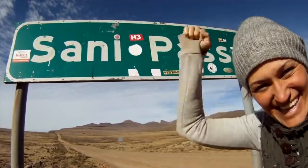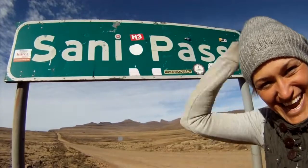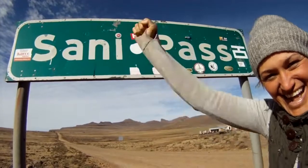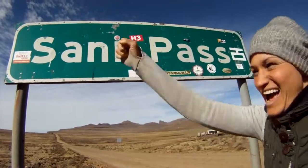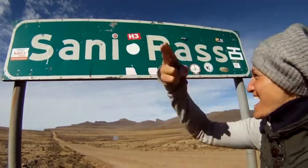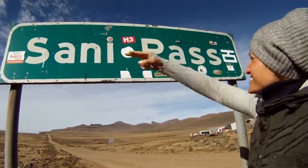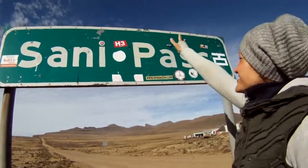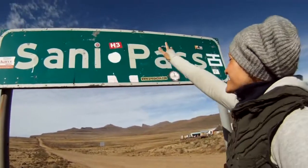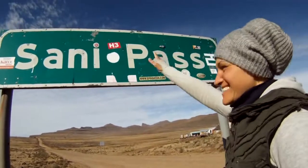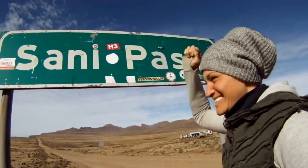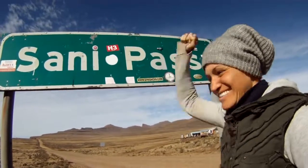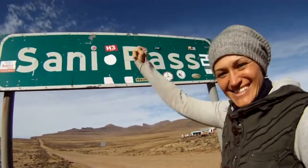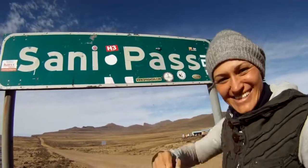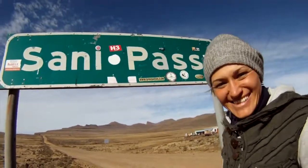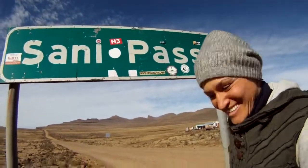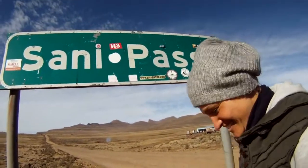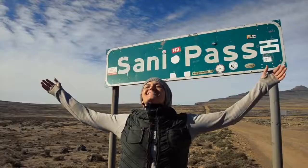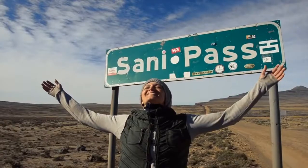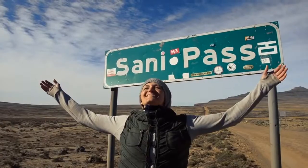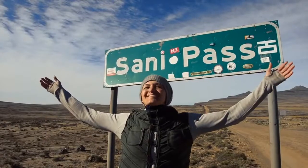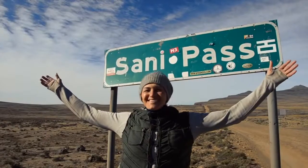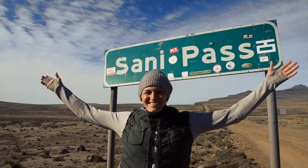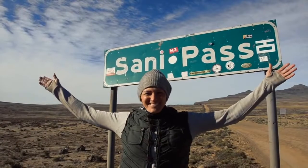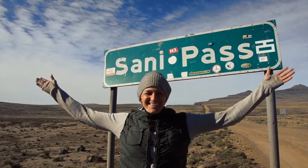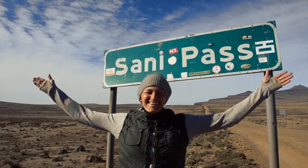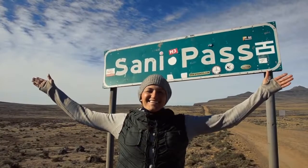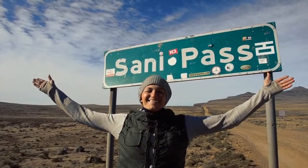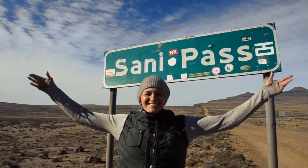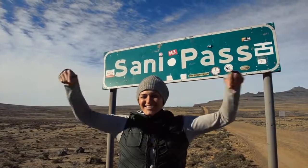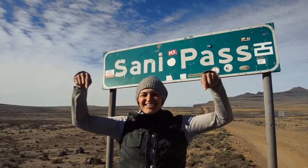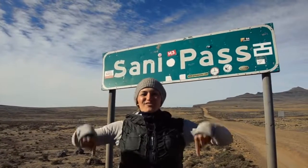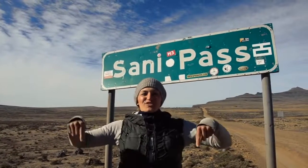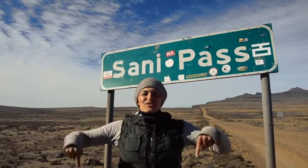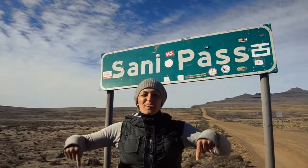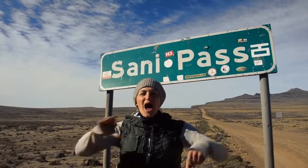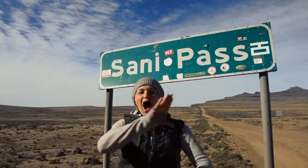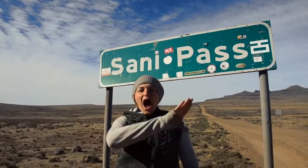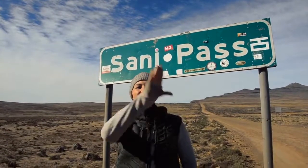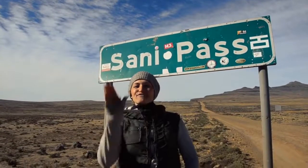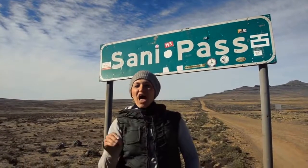Yeah! Yeah! H3!